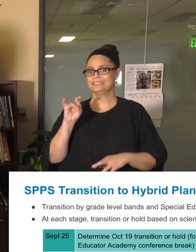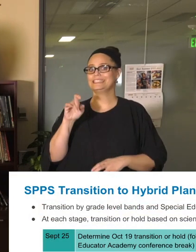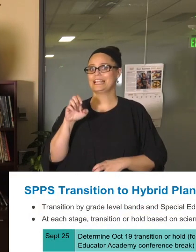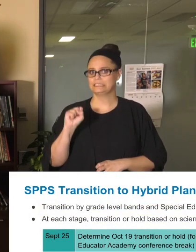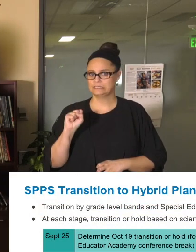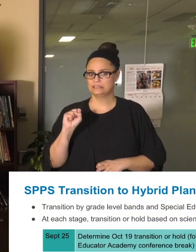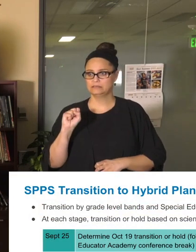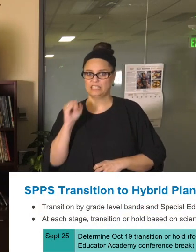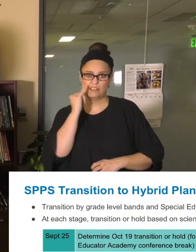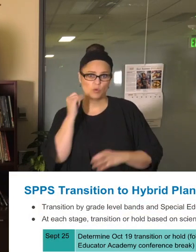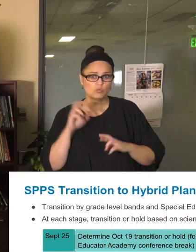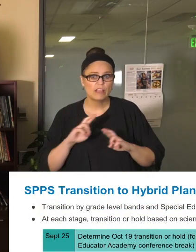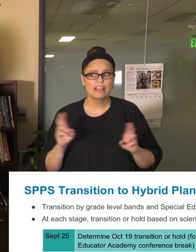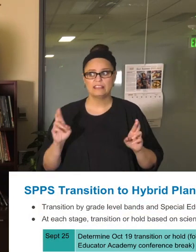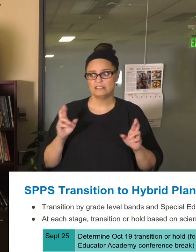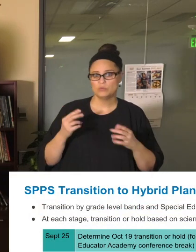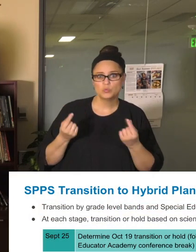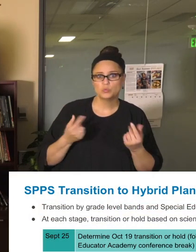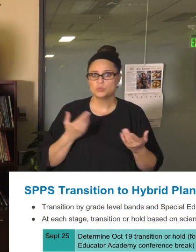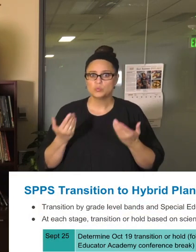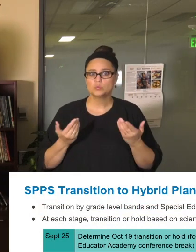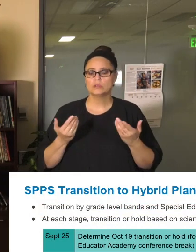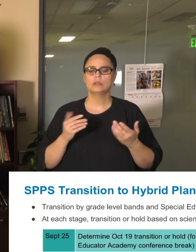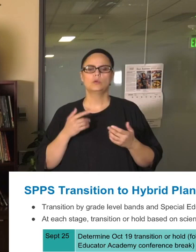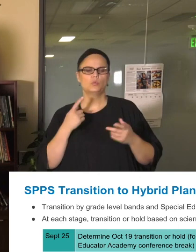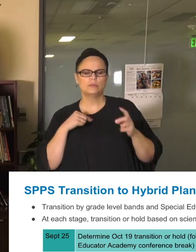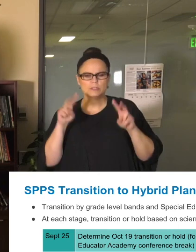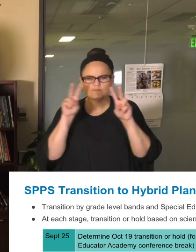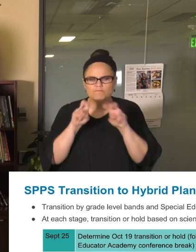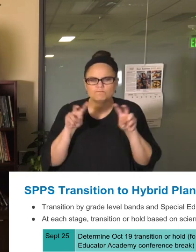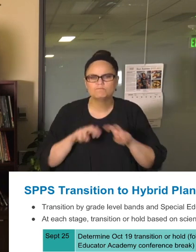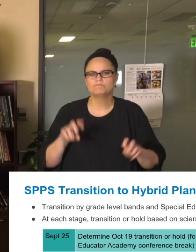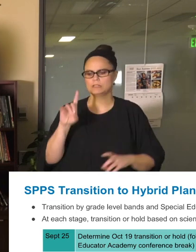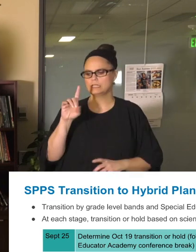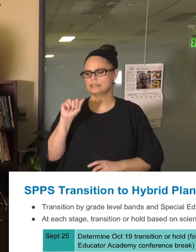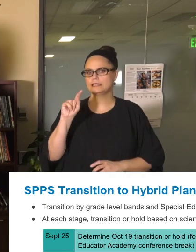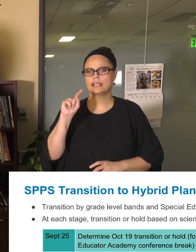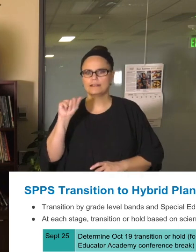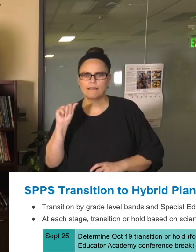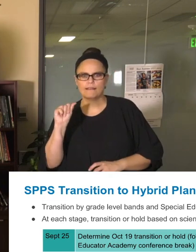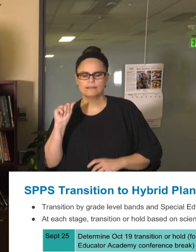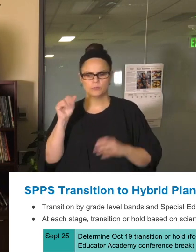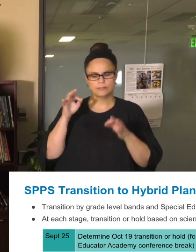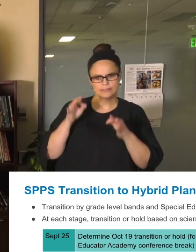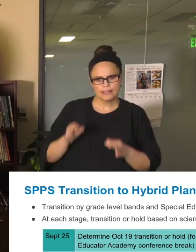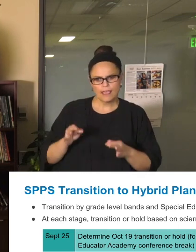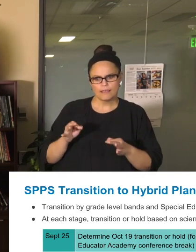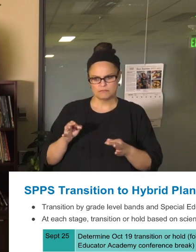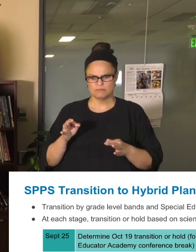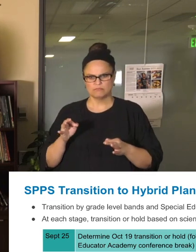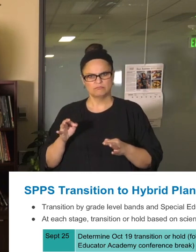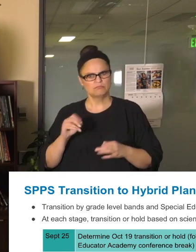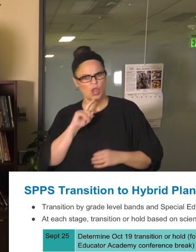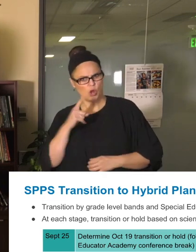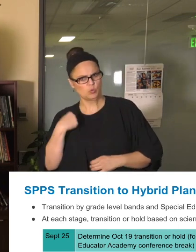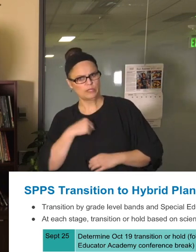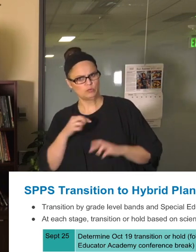We need to look at what various data are at that point to determine if we're ready to make successful transitions. One